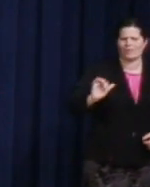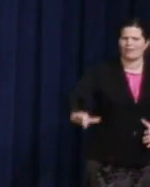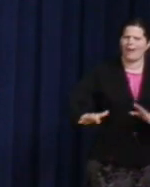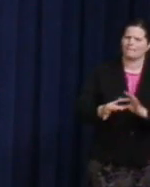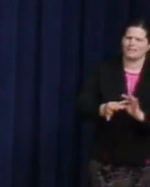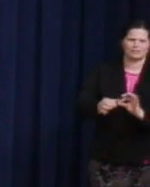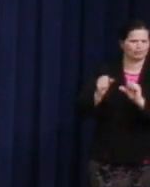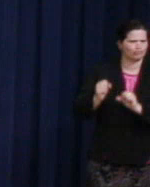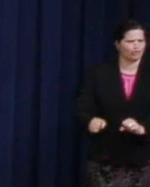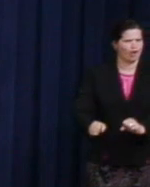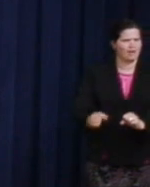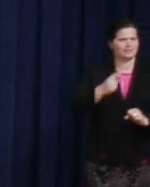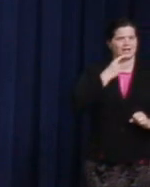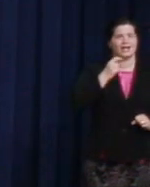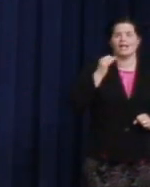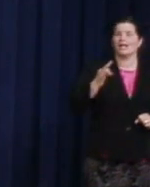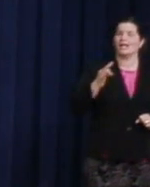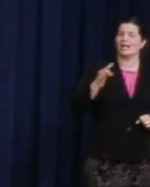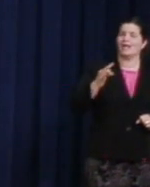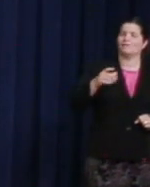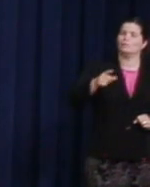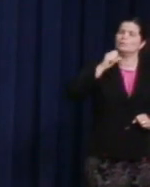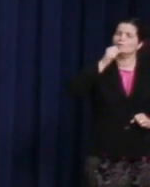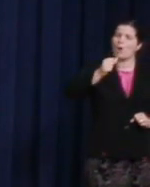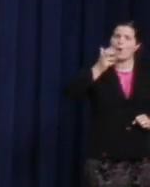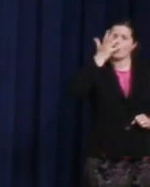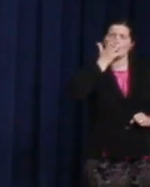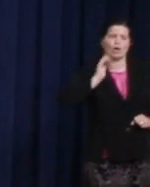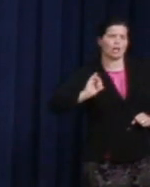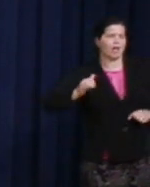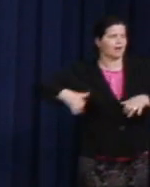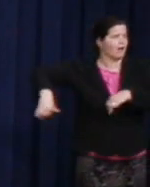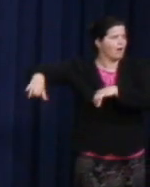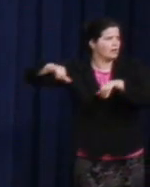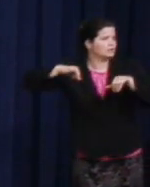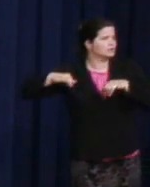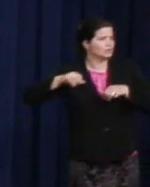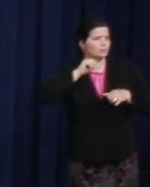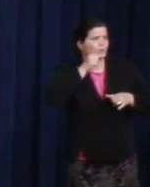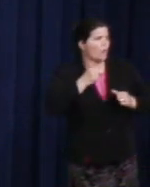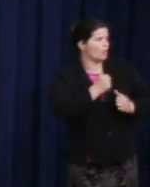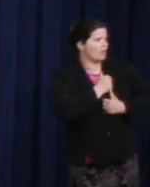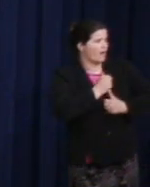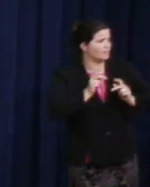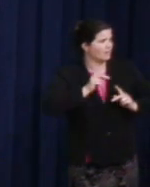if you -- if you don't look like us, if you don't believe like us, if you don't love like us, then we don't value